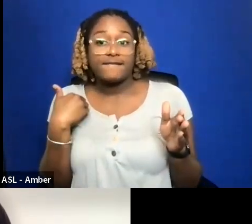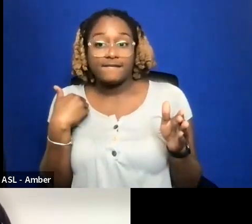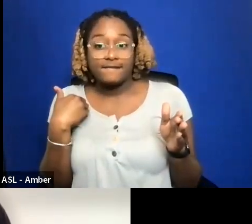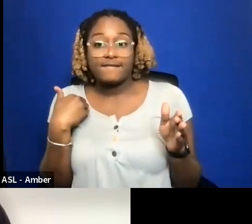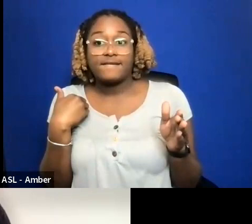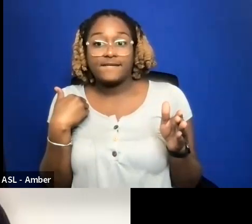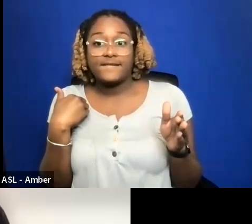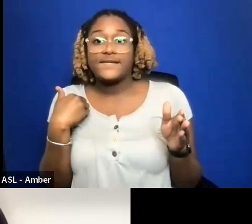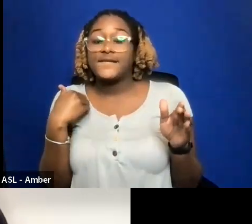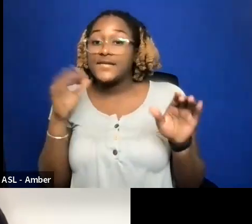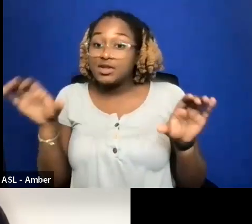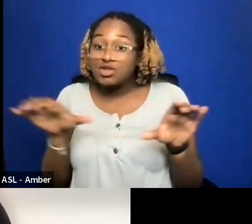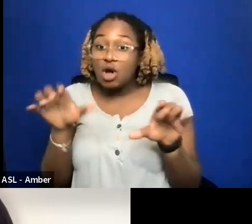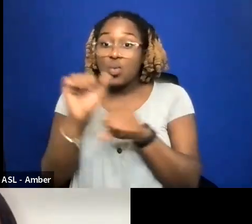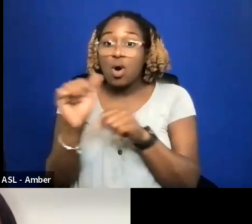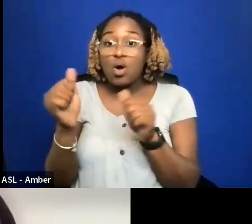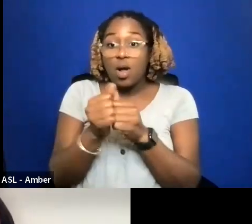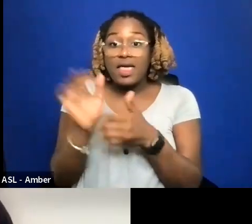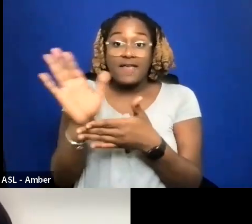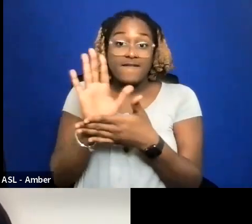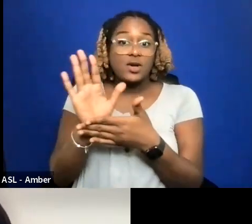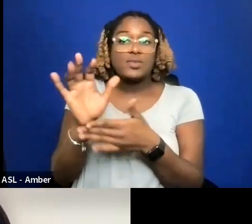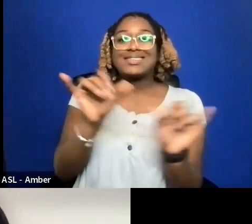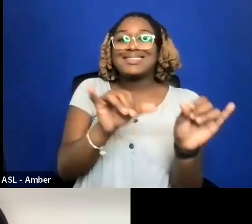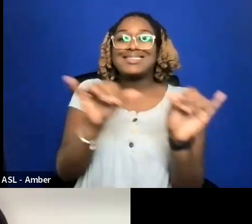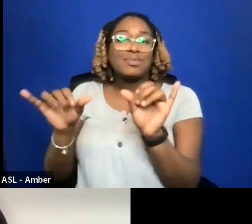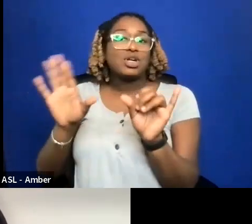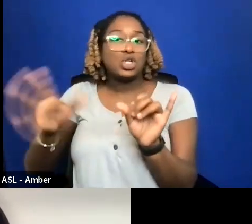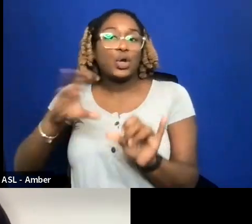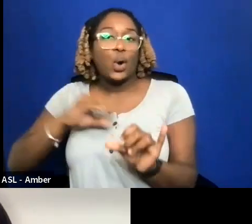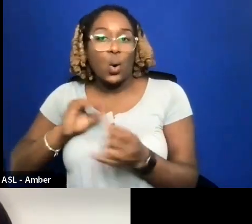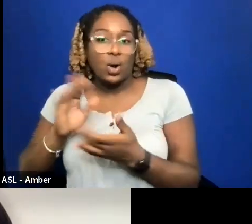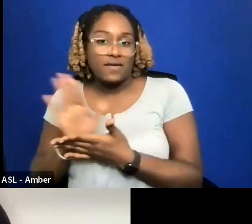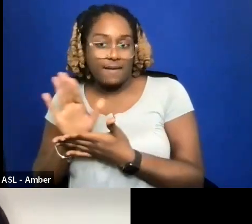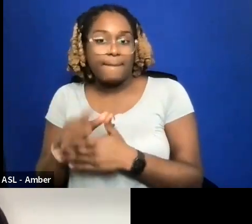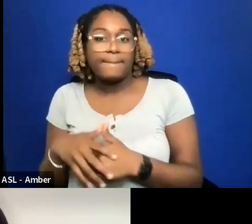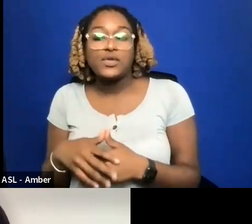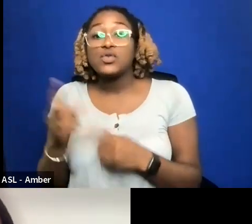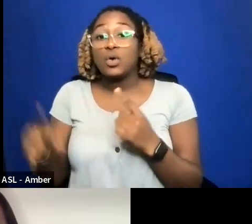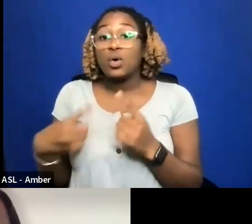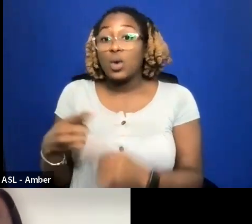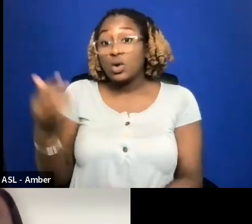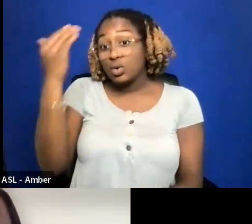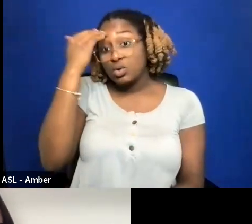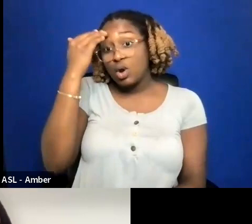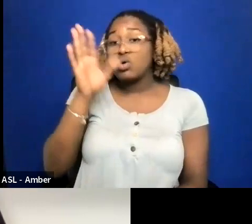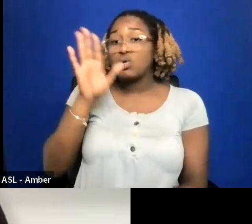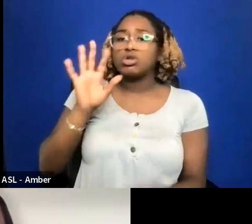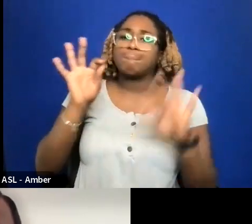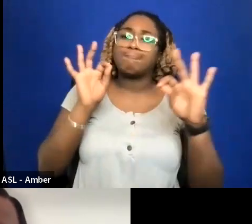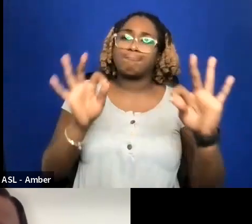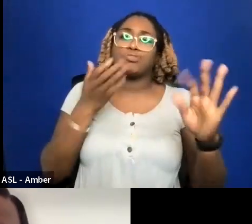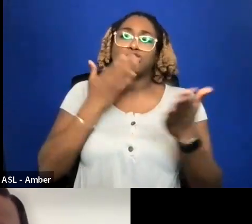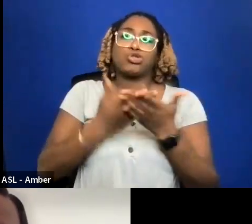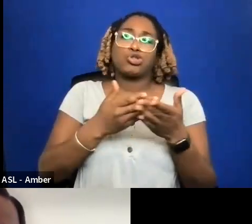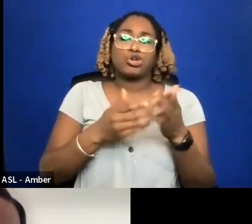WITH FILMS LIKE YOURS. ASK ONCE YOU KNOW THAT THEY ARE SOLID, THEN YOU CAN MAKE SURE THE CONTRACT